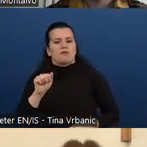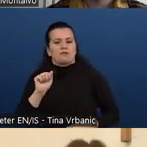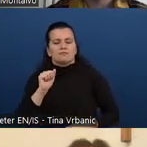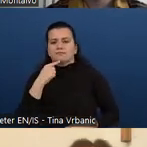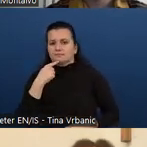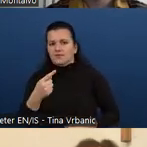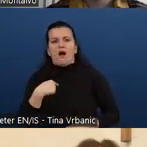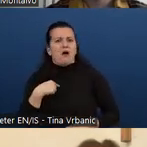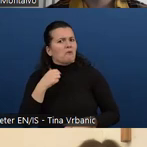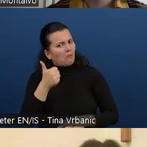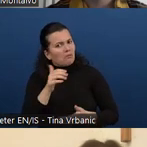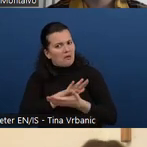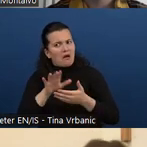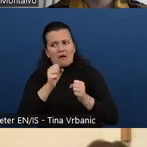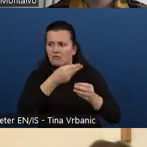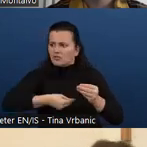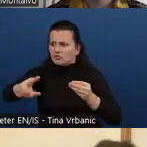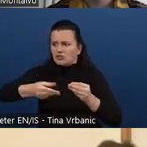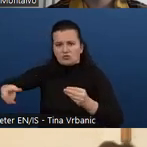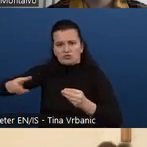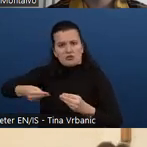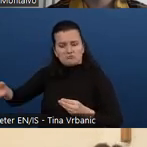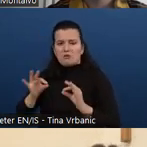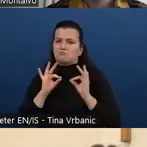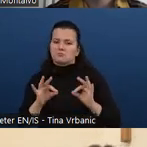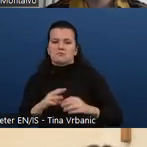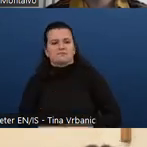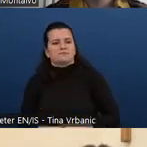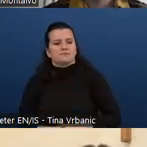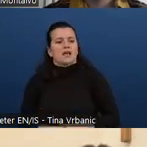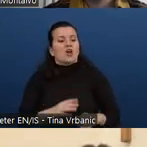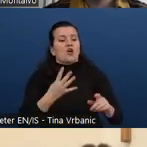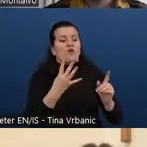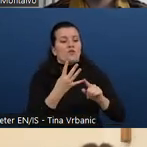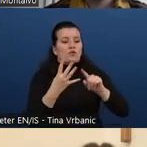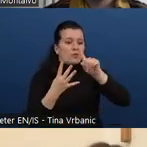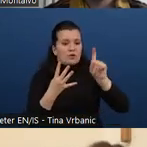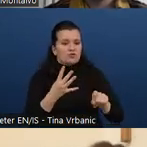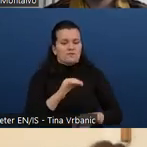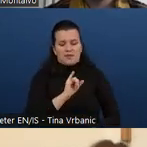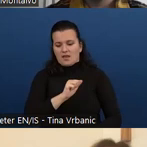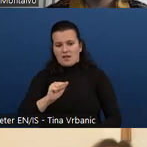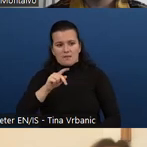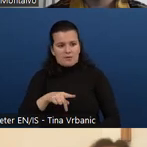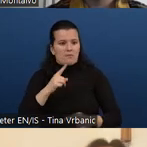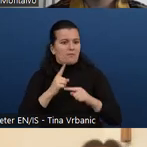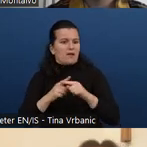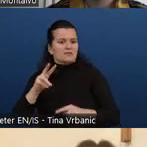How is IAAP and W3C connected? Well, there is no formal connection I would say.